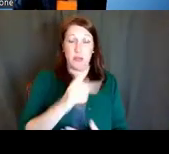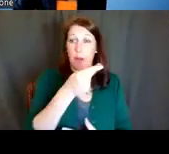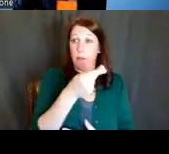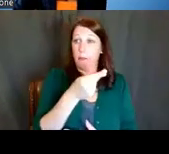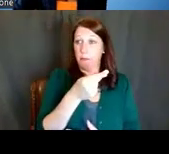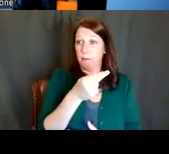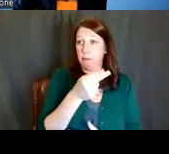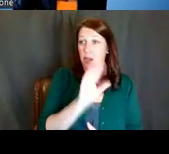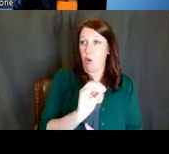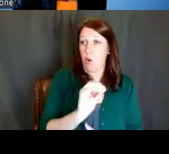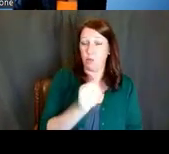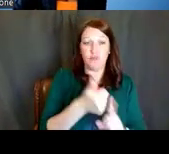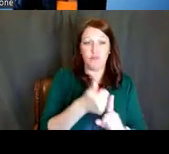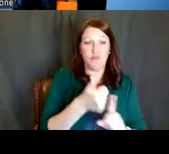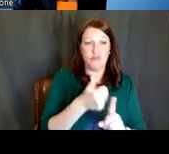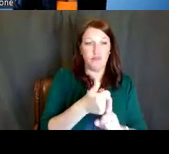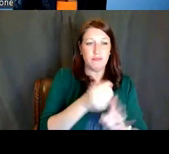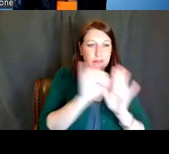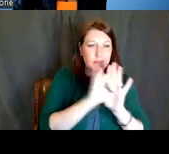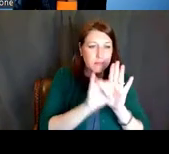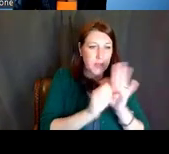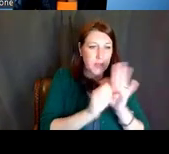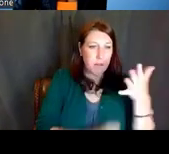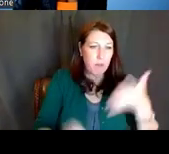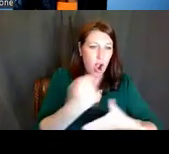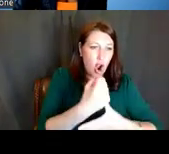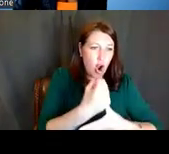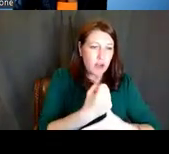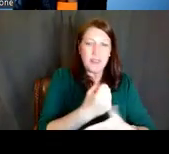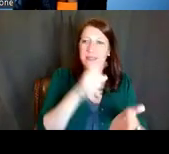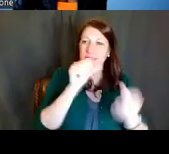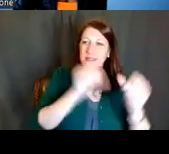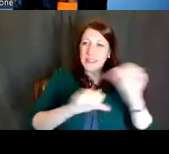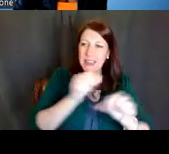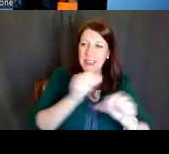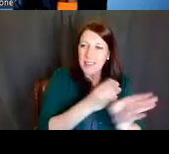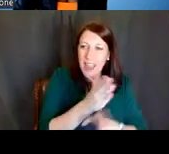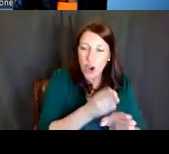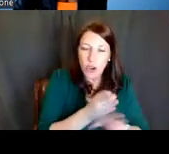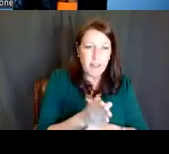They help to identify priority scientific areas. They communicate this information to their peers,